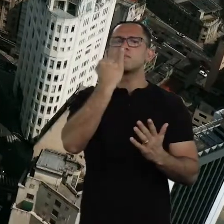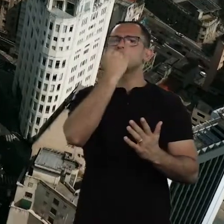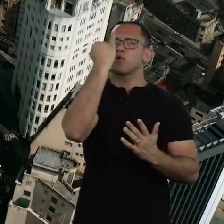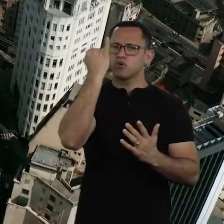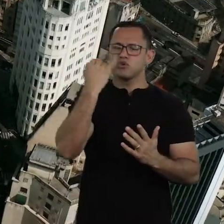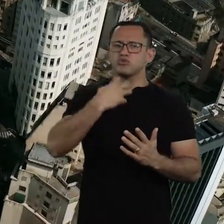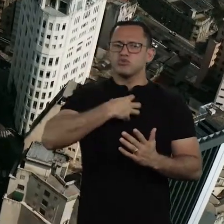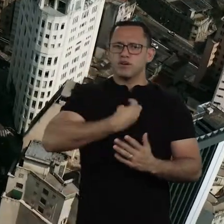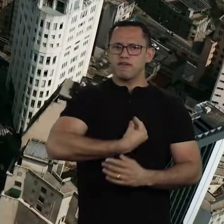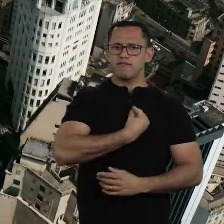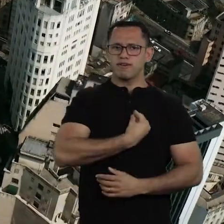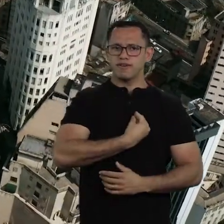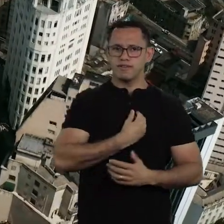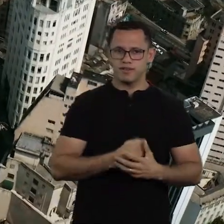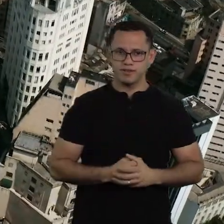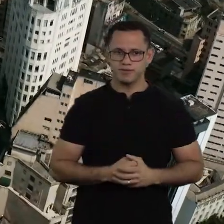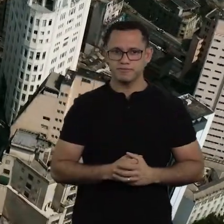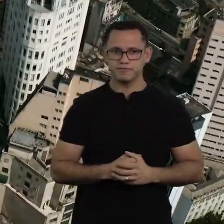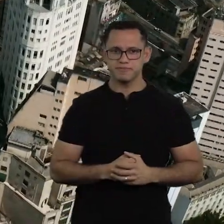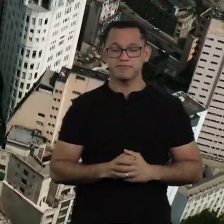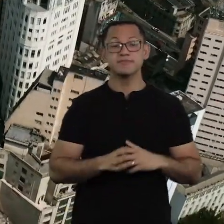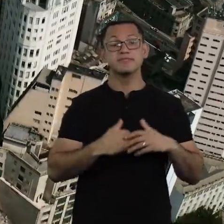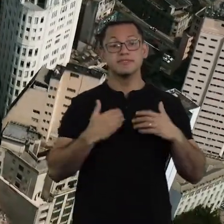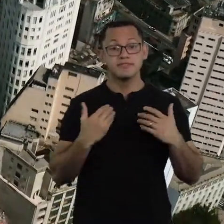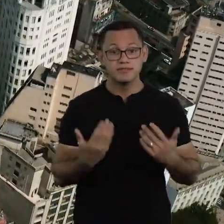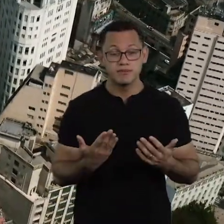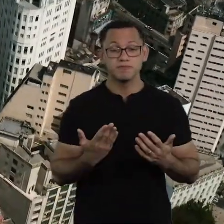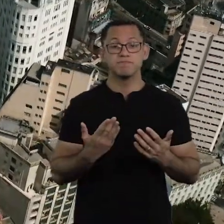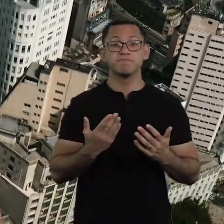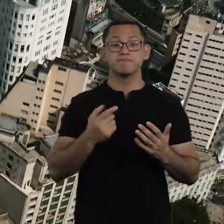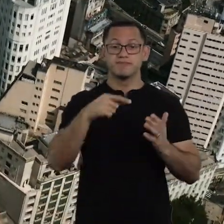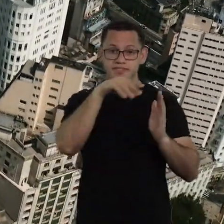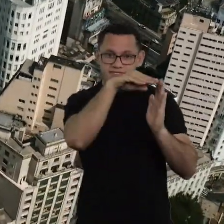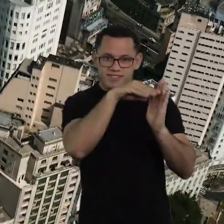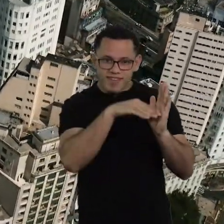And in view of these principles, a society that is guided